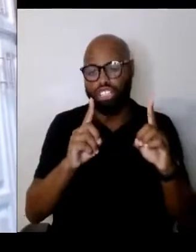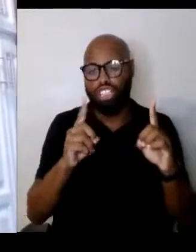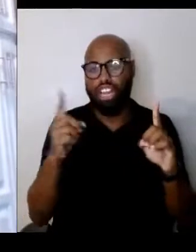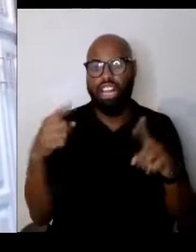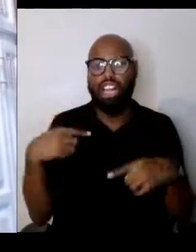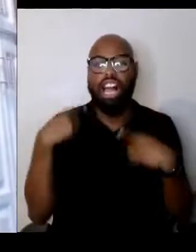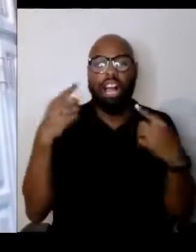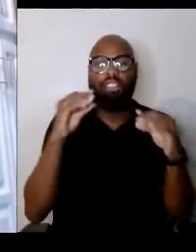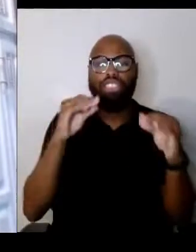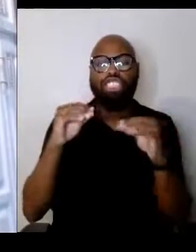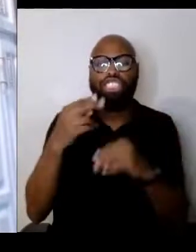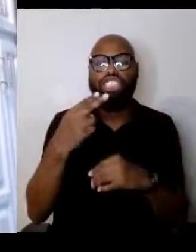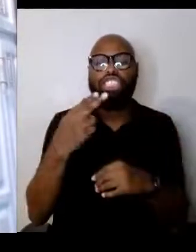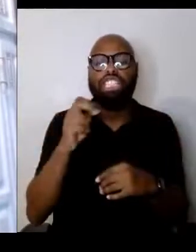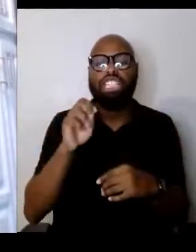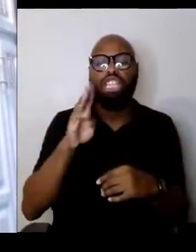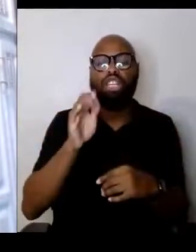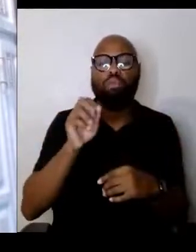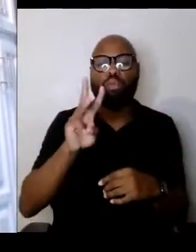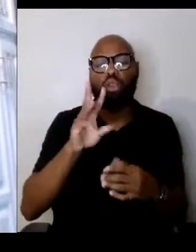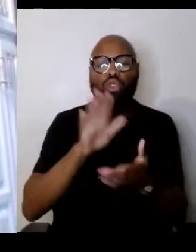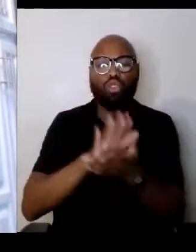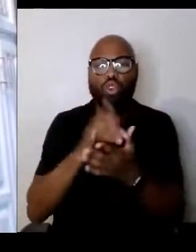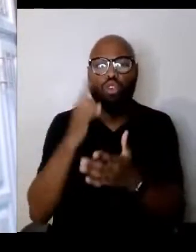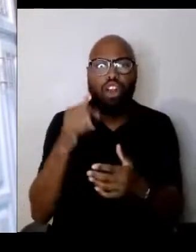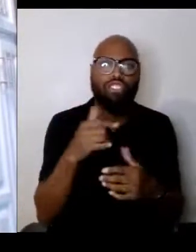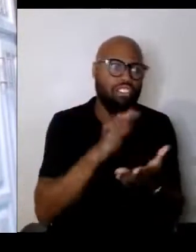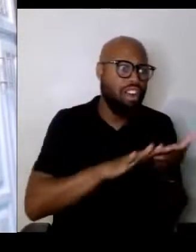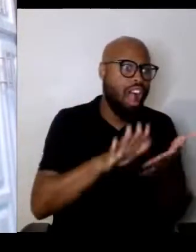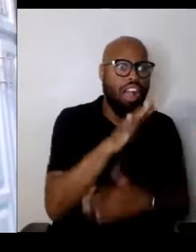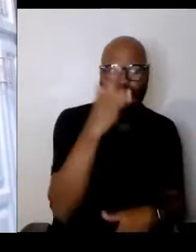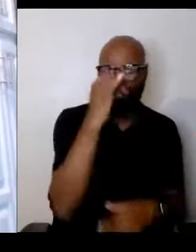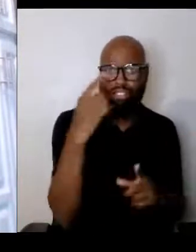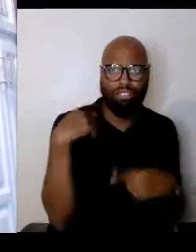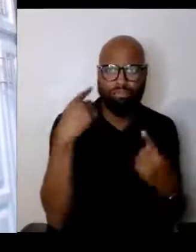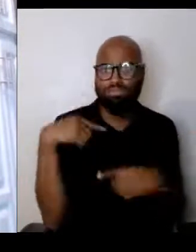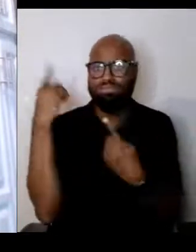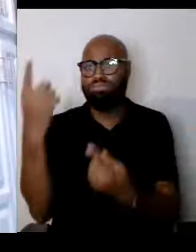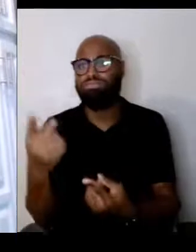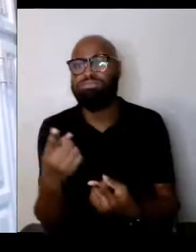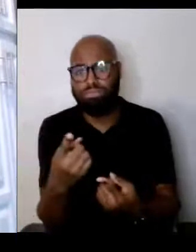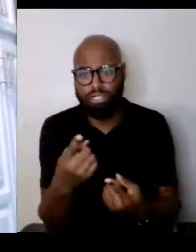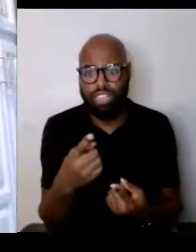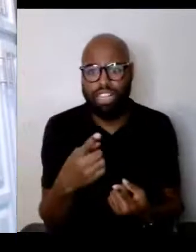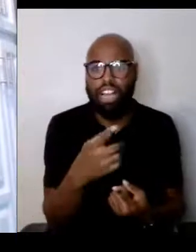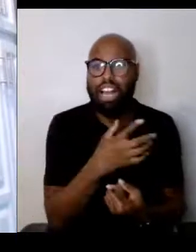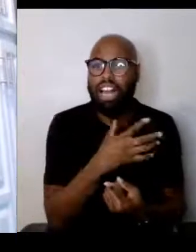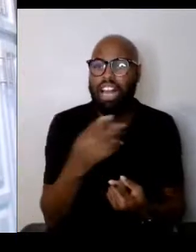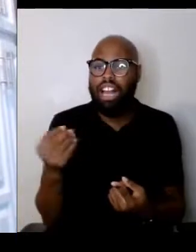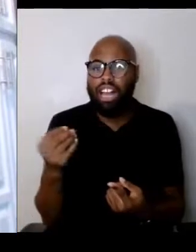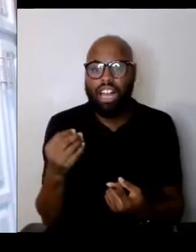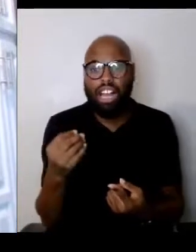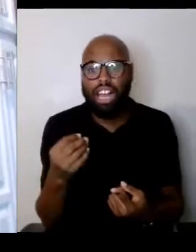and I've been teaching college forever and I've been a Rabbinic Pastor in the synagogue,